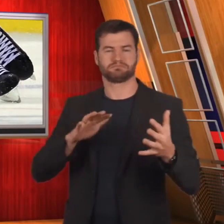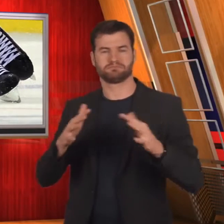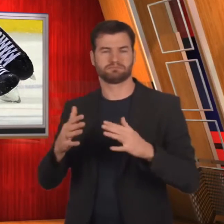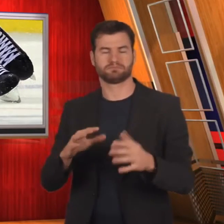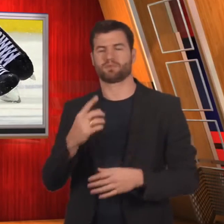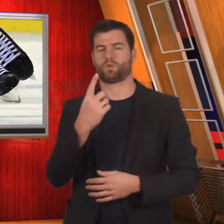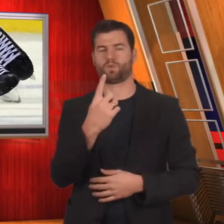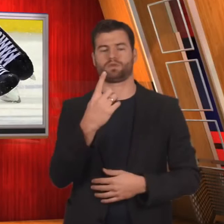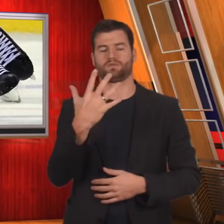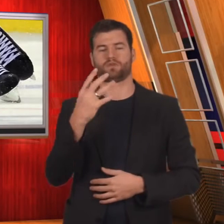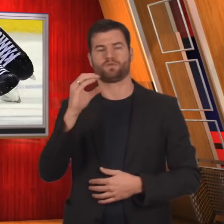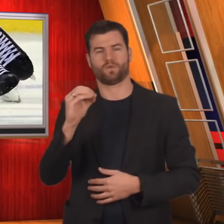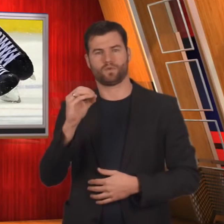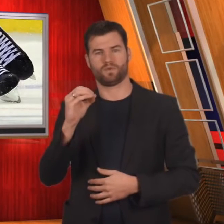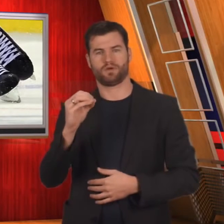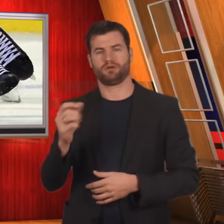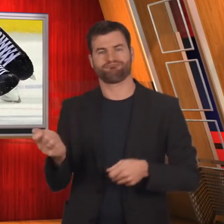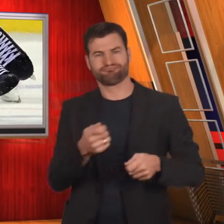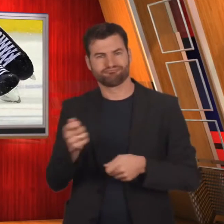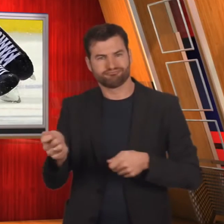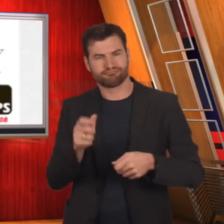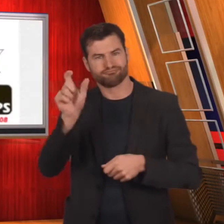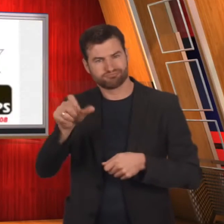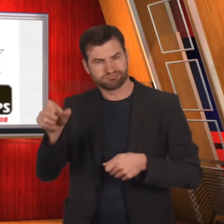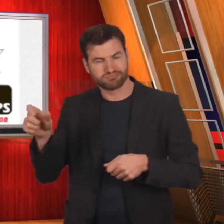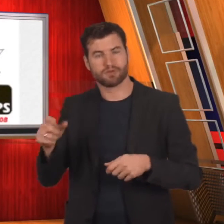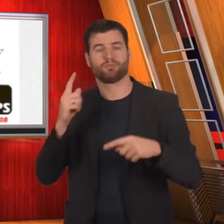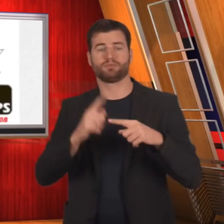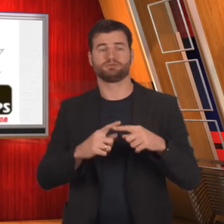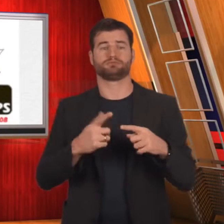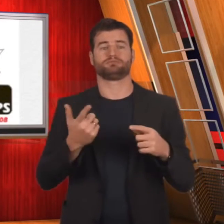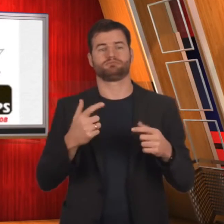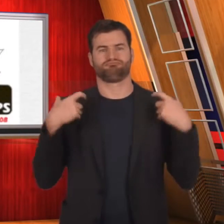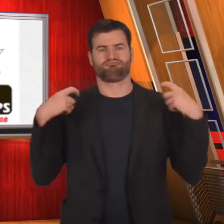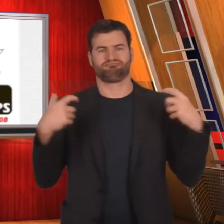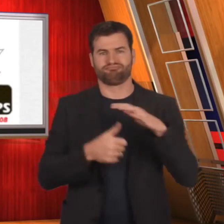Approximately 150 players, officials, and fans will be